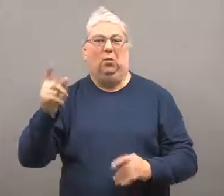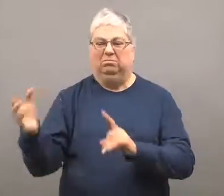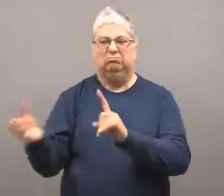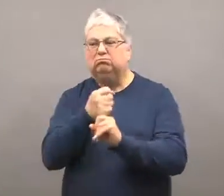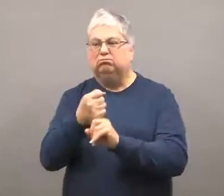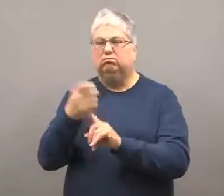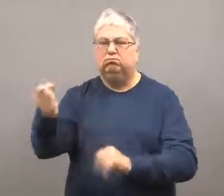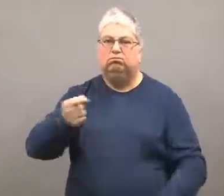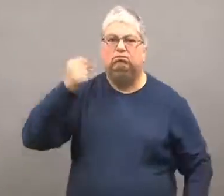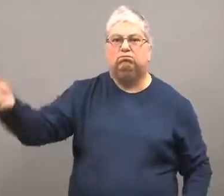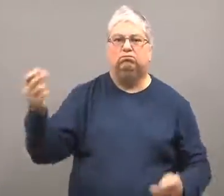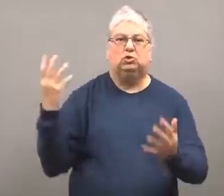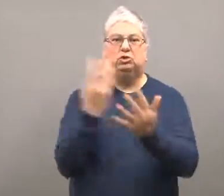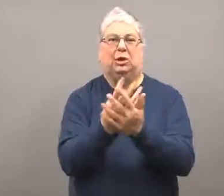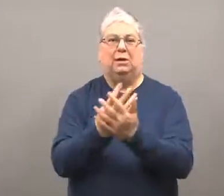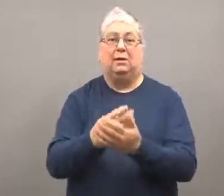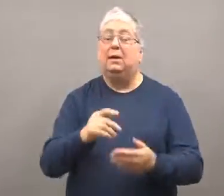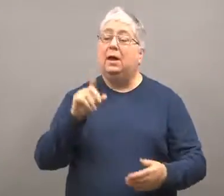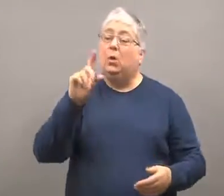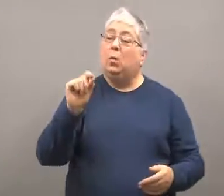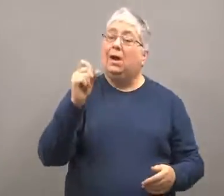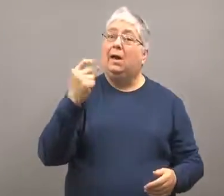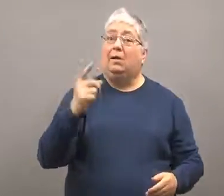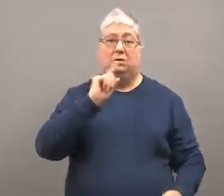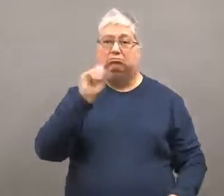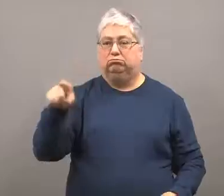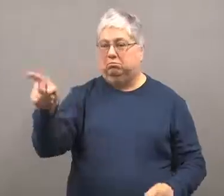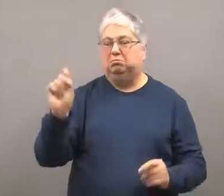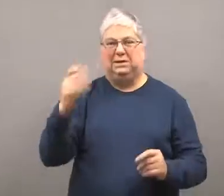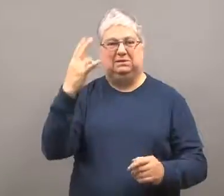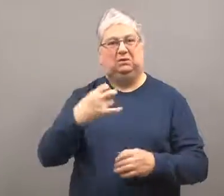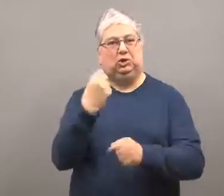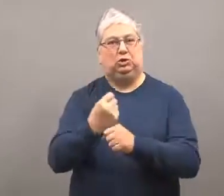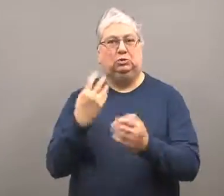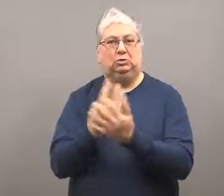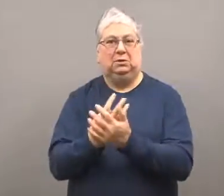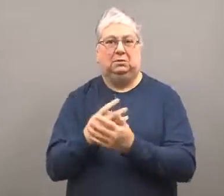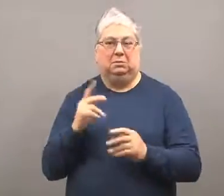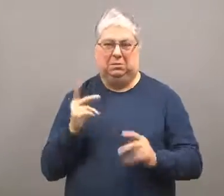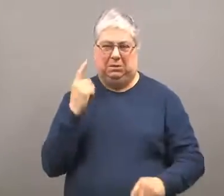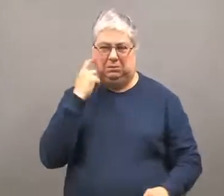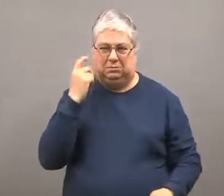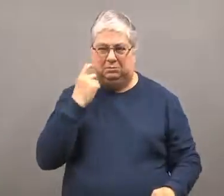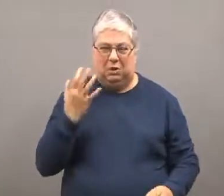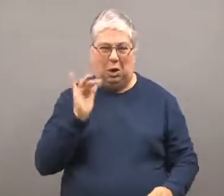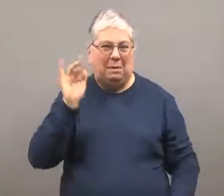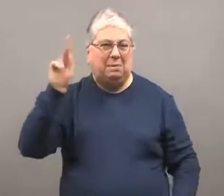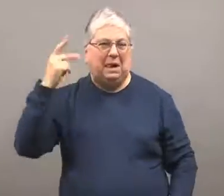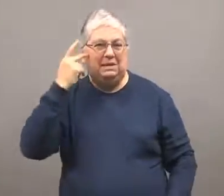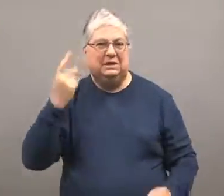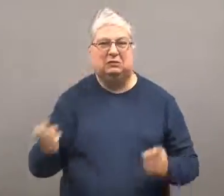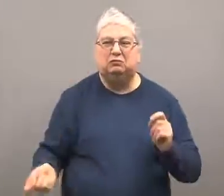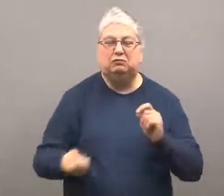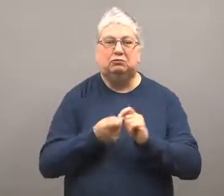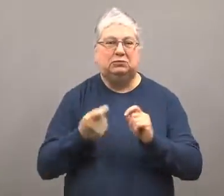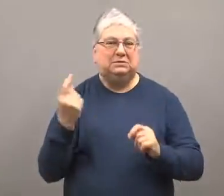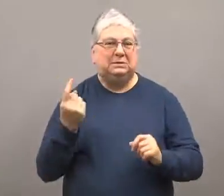She was arrested and jailed. She was sentenced to seven years in 2011.